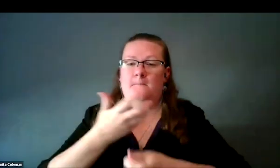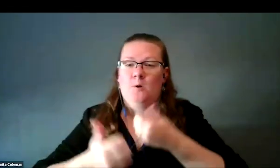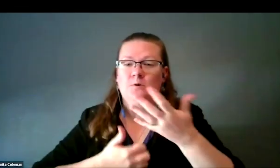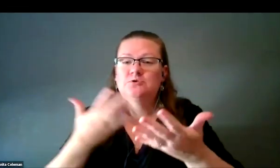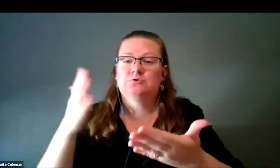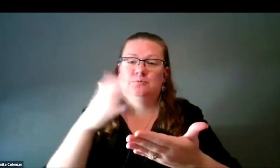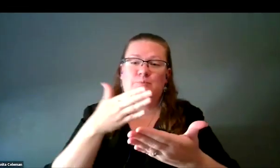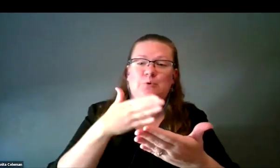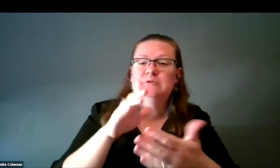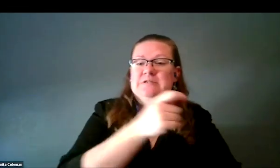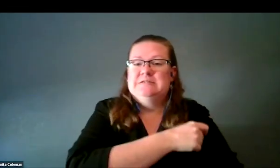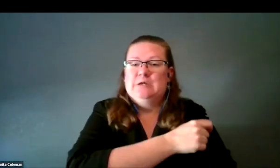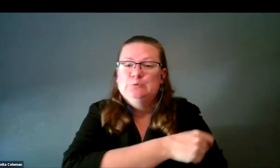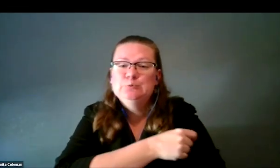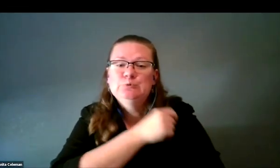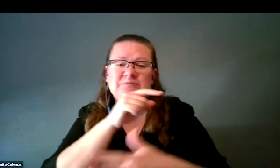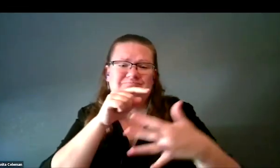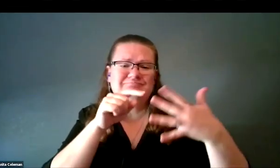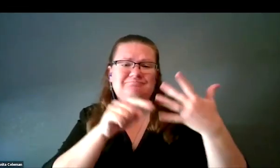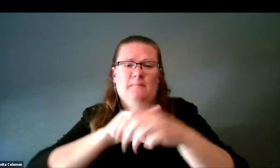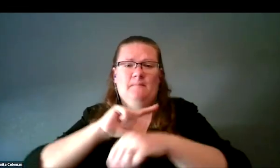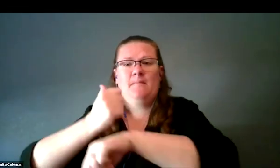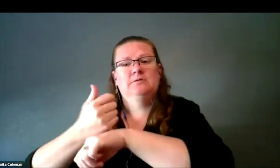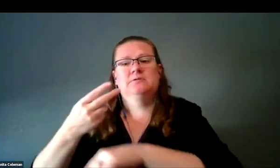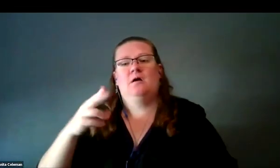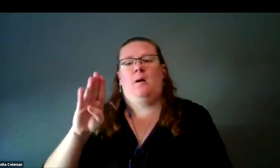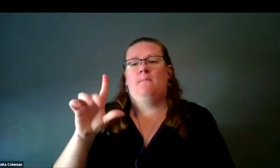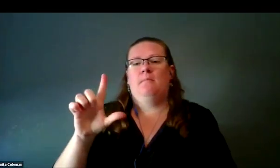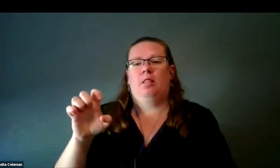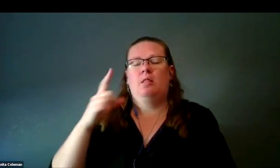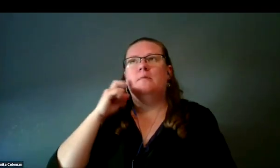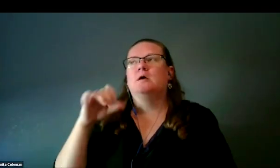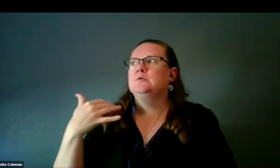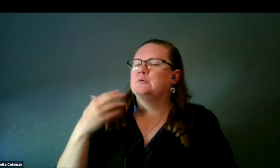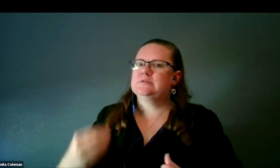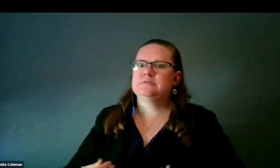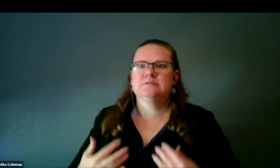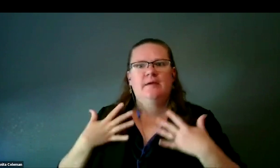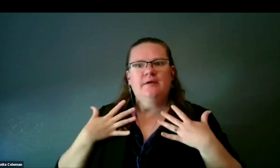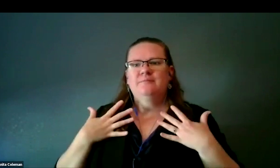and beautiful exhibitry based on Hubble because it's so inspiring. We want to share that.